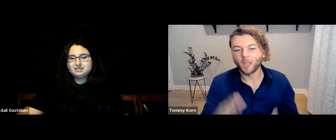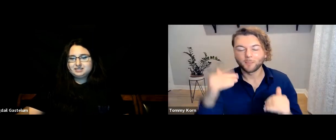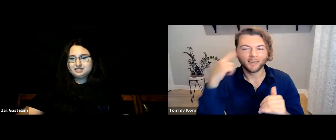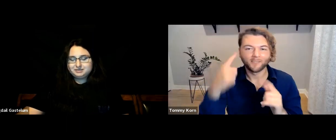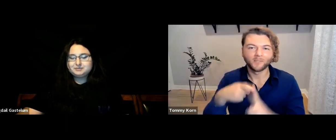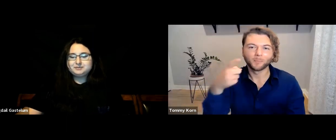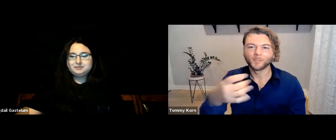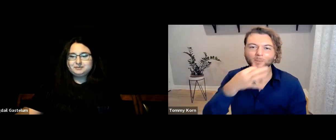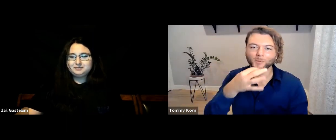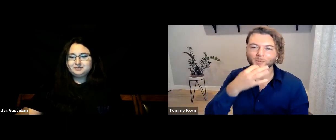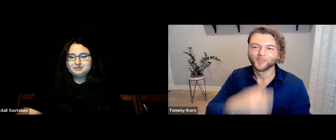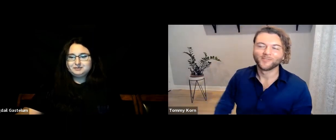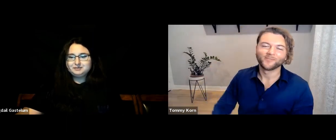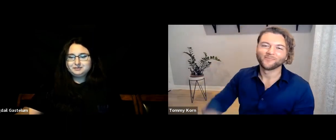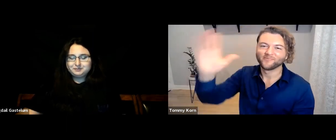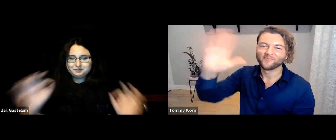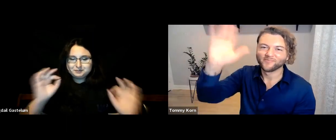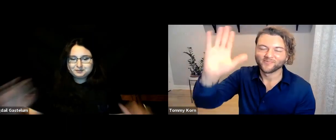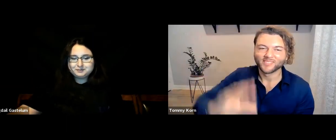Hope to hear from you soon! Bye!